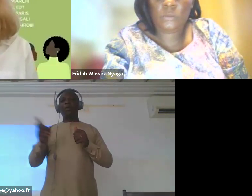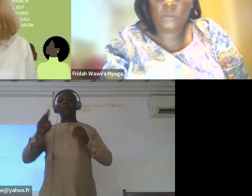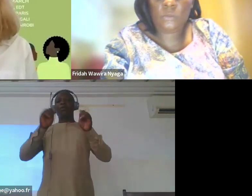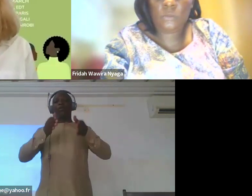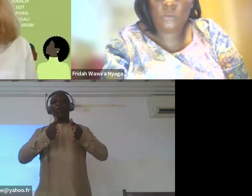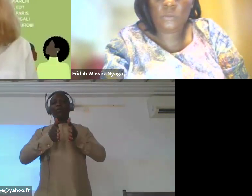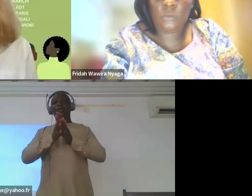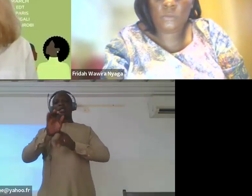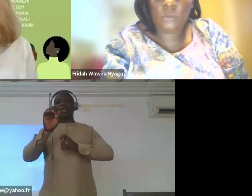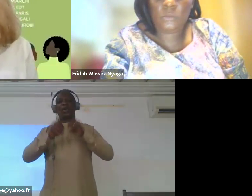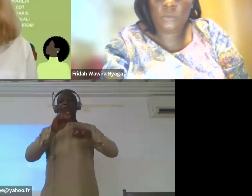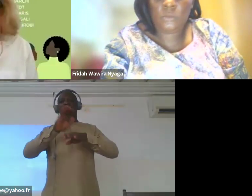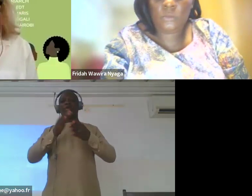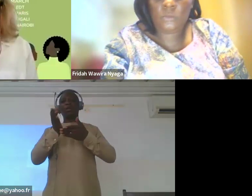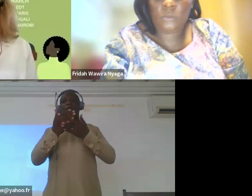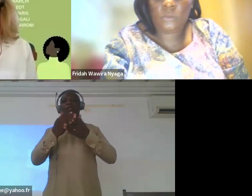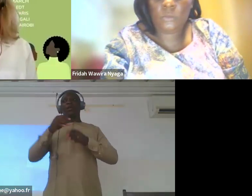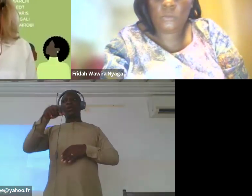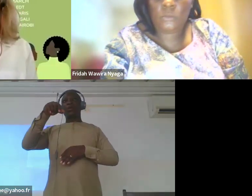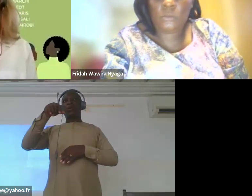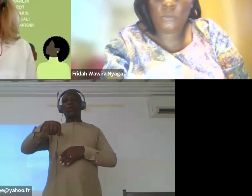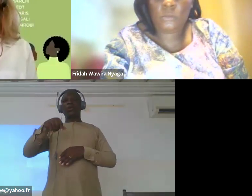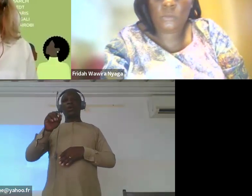And I think you can also freely chat